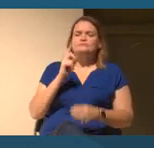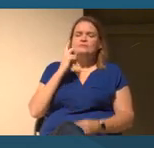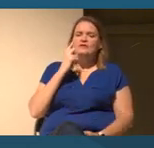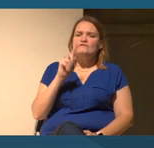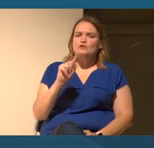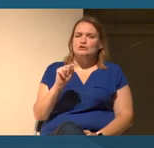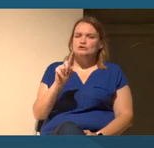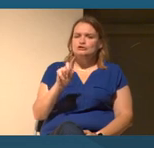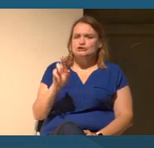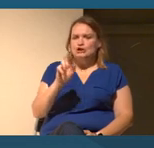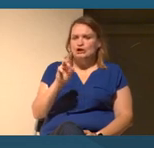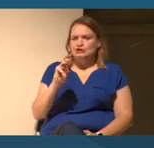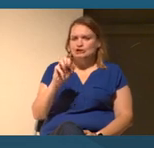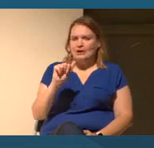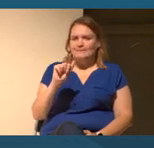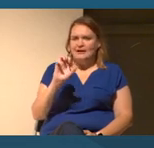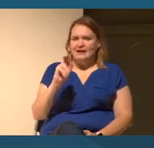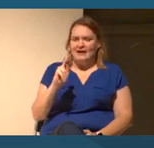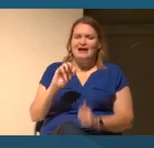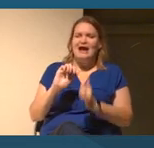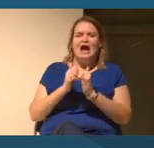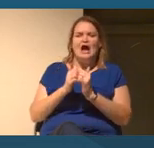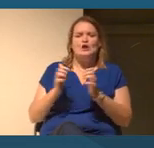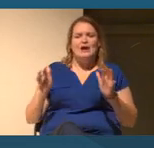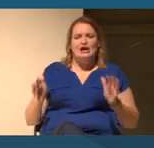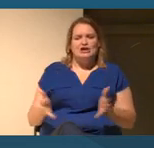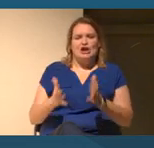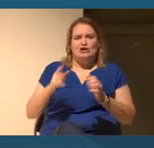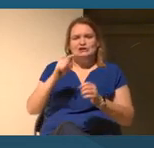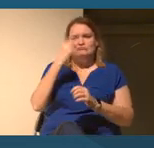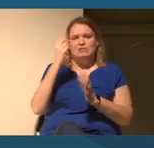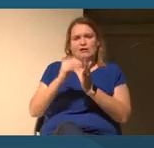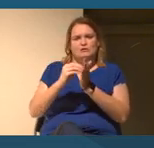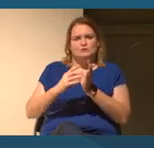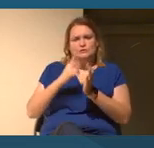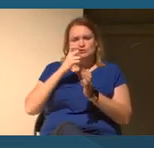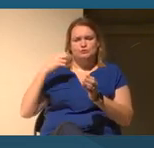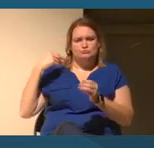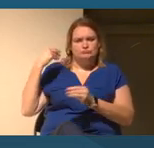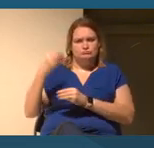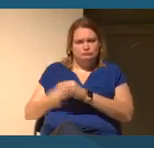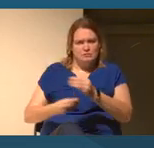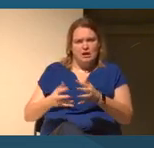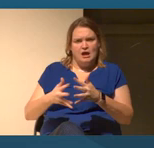How do I encourage my black students who are descendants of American slaves like myself